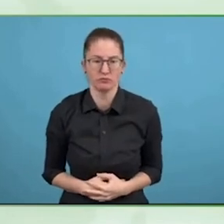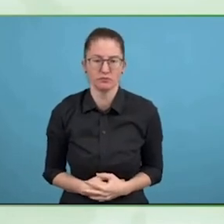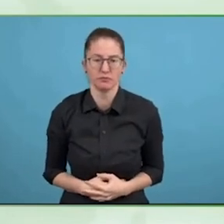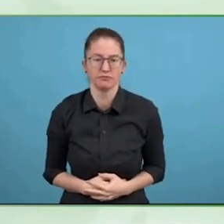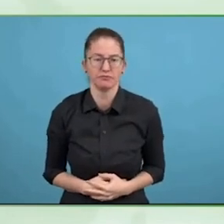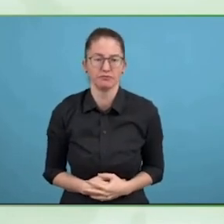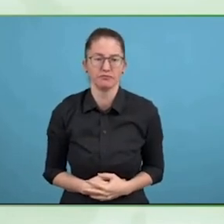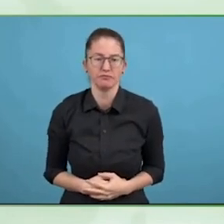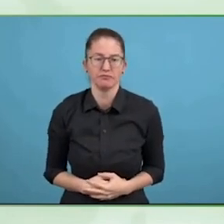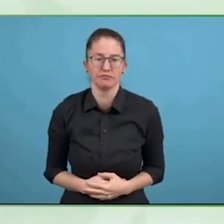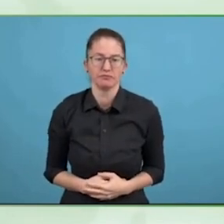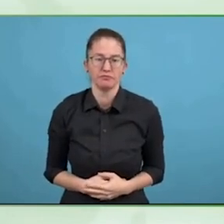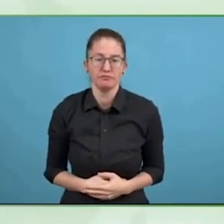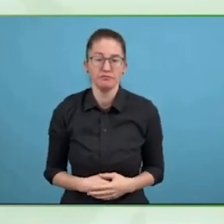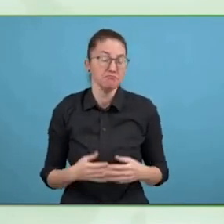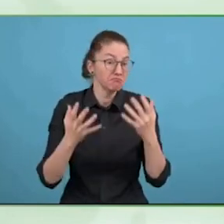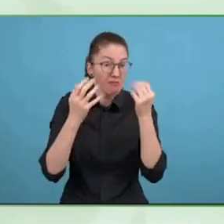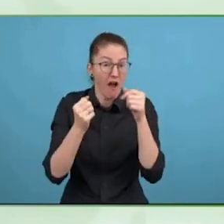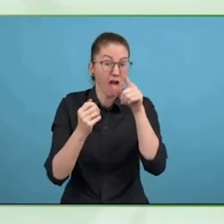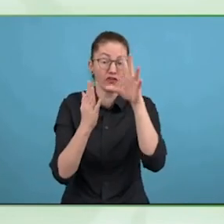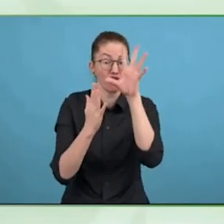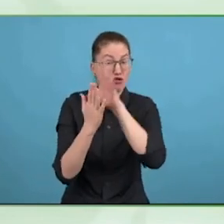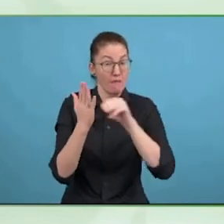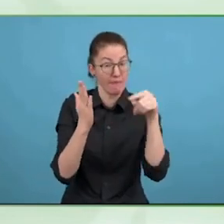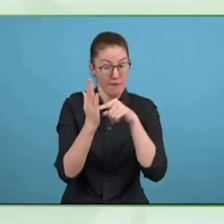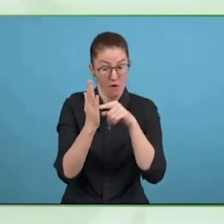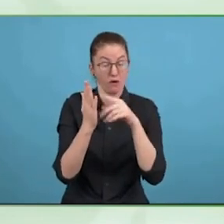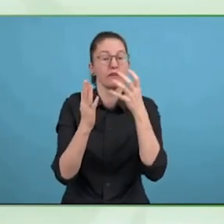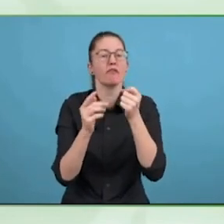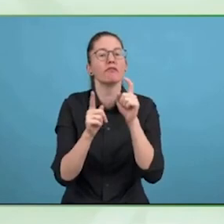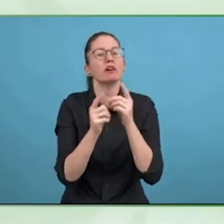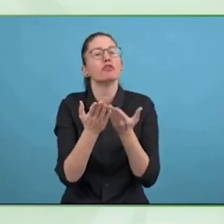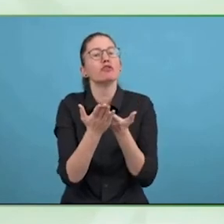I think I remember every single one of them after 3 1/2 years.